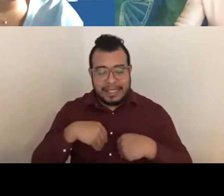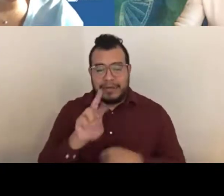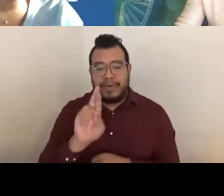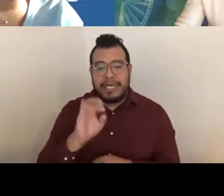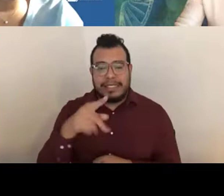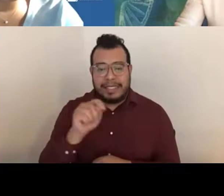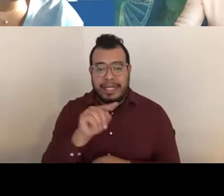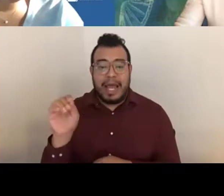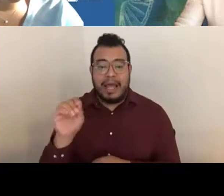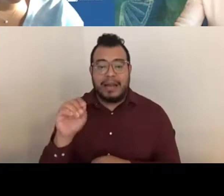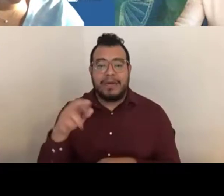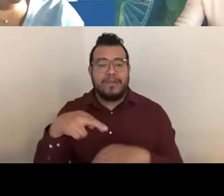April Harrison: Okay.